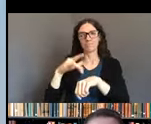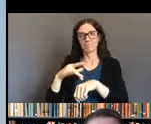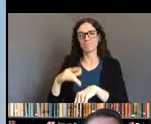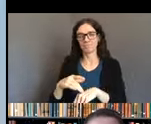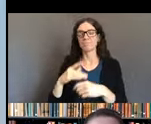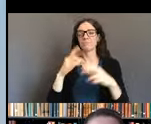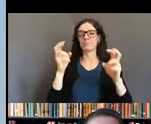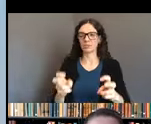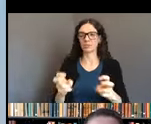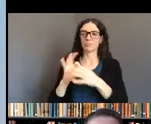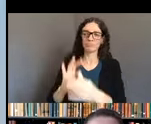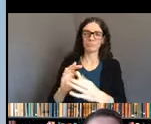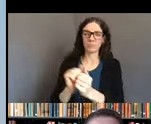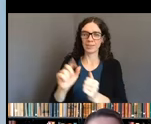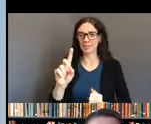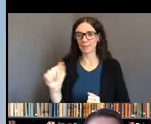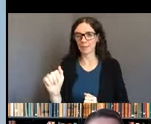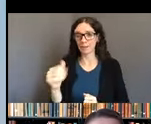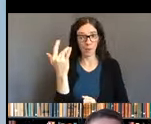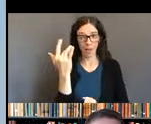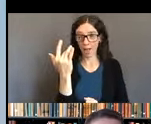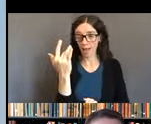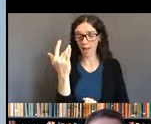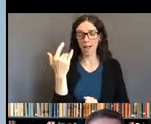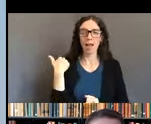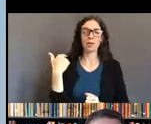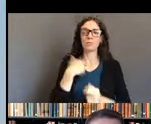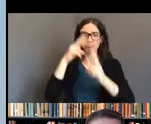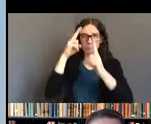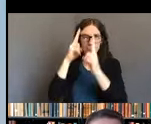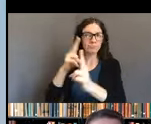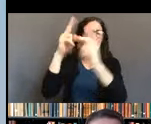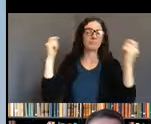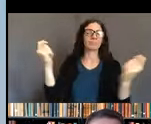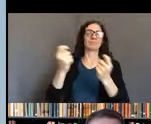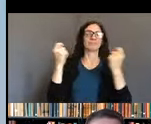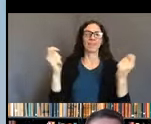in celebration of the 30th anniversary of ADA, and it's really been great.